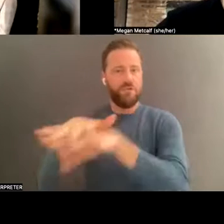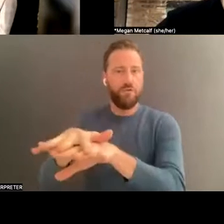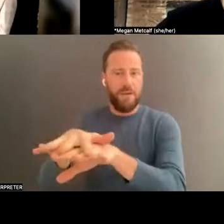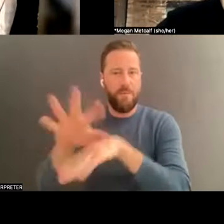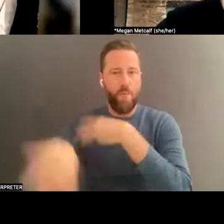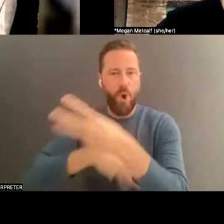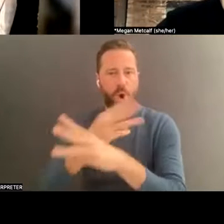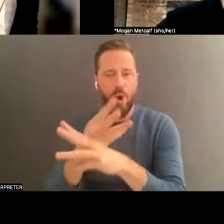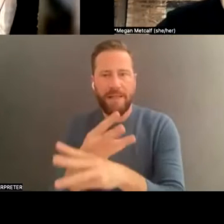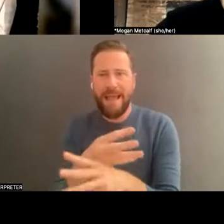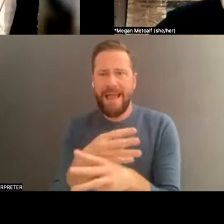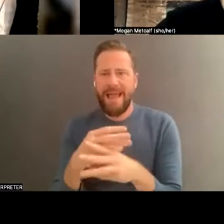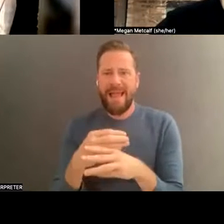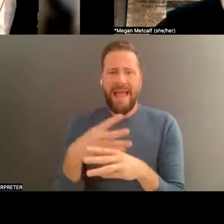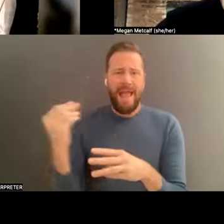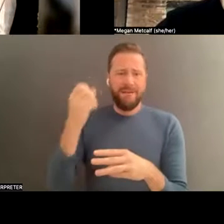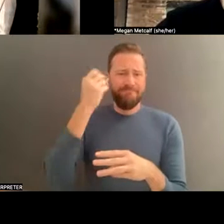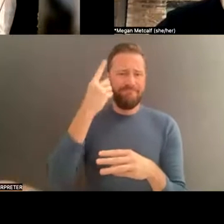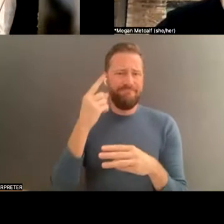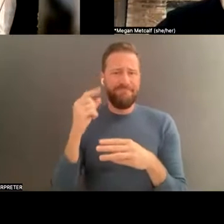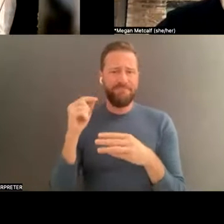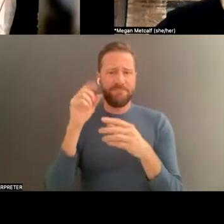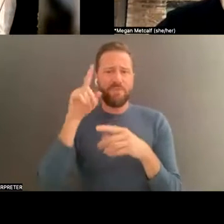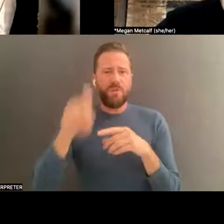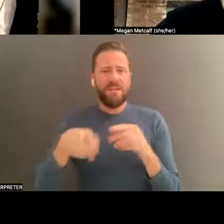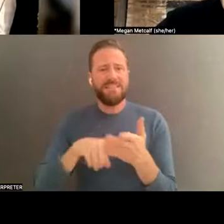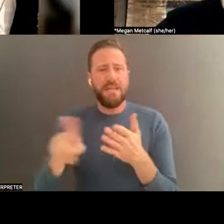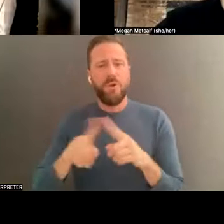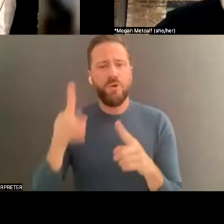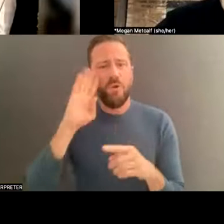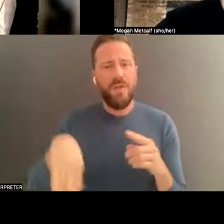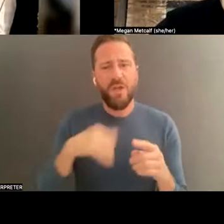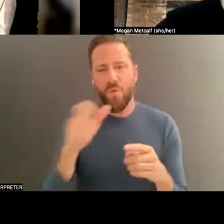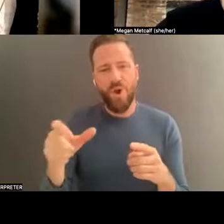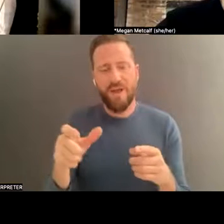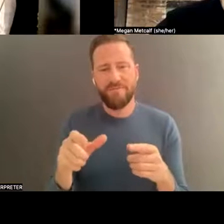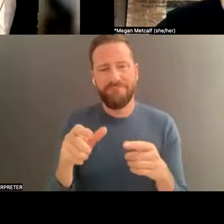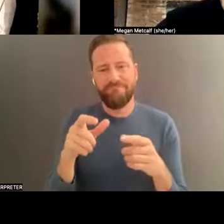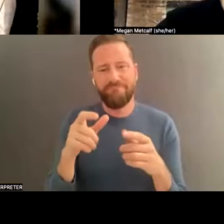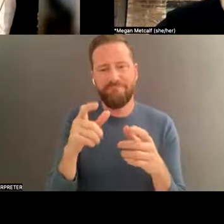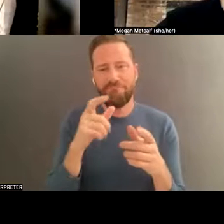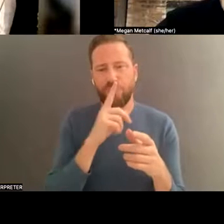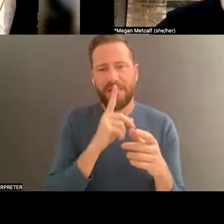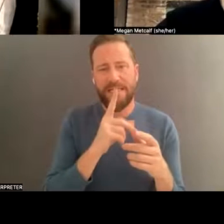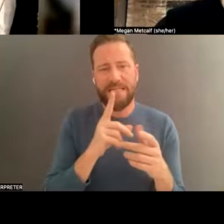even then, you've got to check, but you knew you wasn't scratching the surface nowhere. And I didn't think